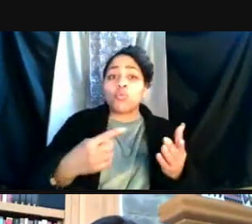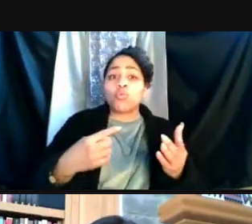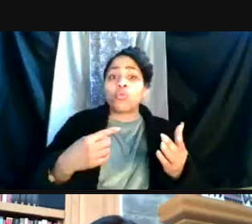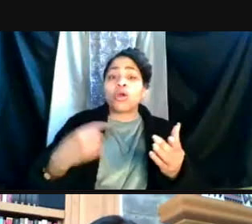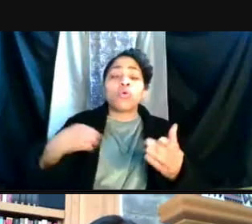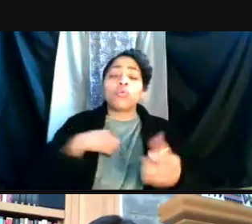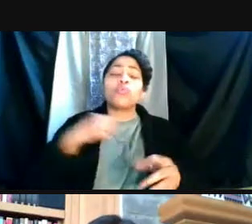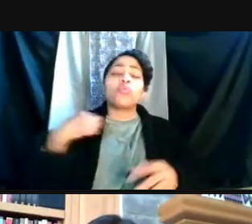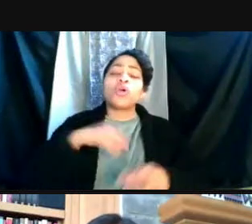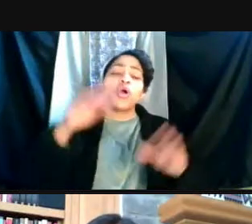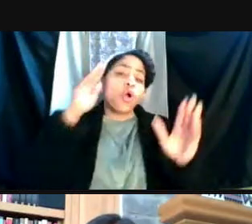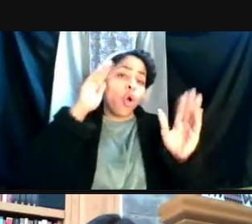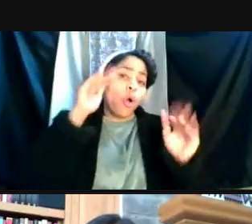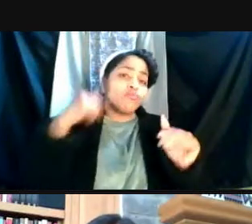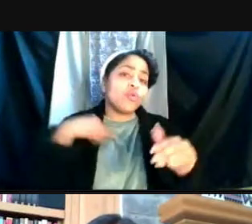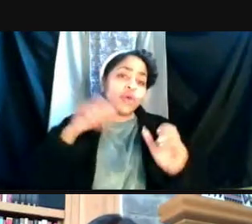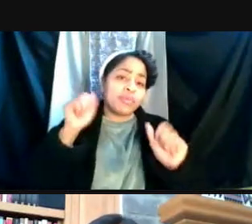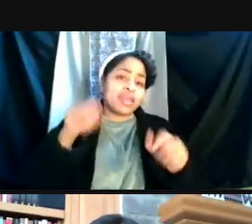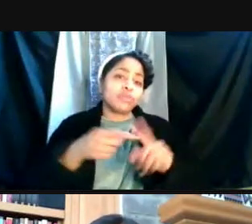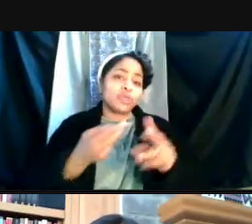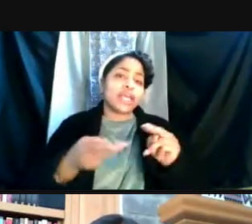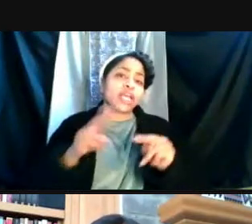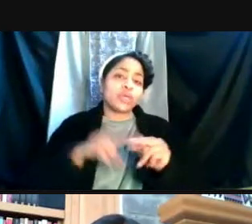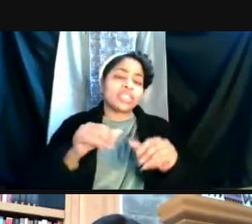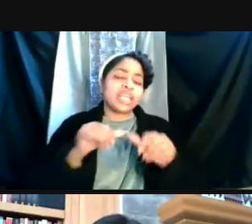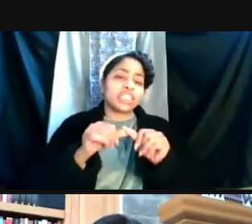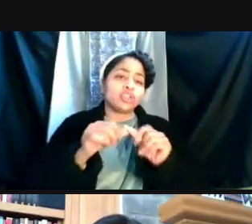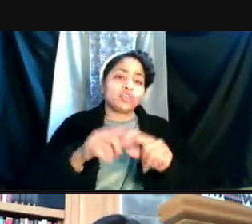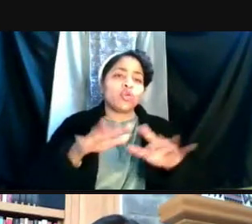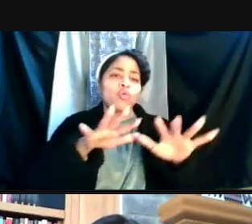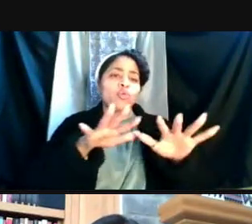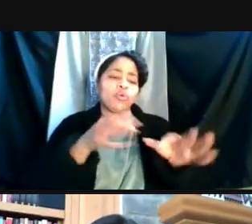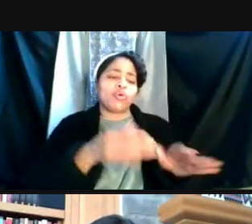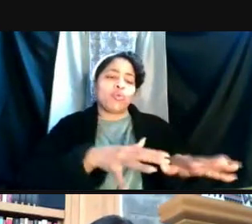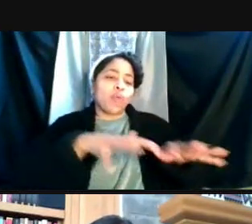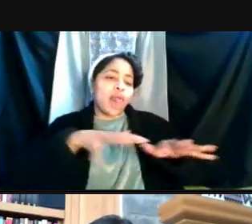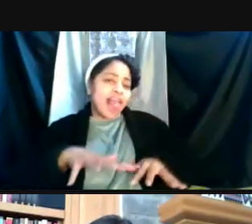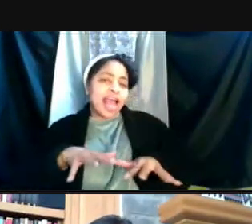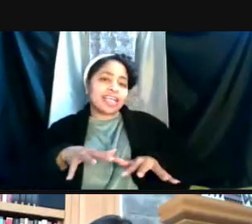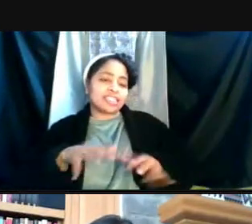that we will be able to increase and continue to relax density requirements over the next month.